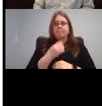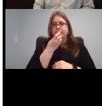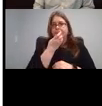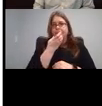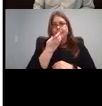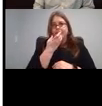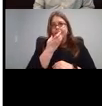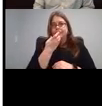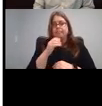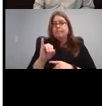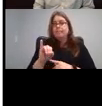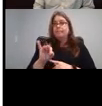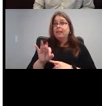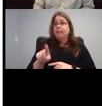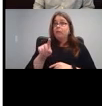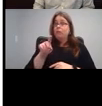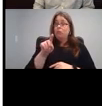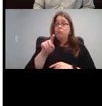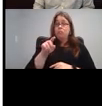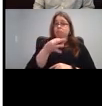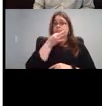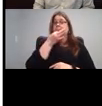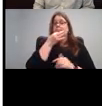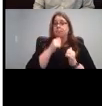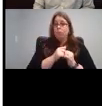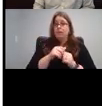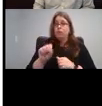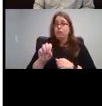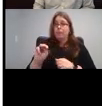If you're a social media type person, I put some suggestions